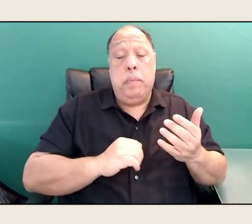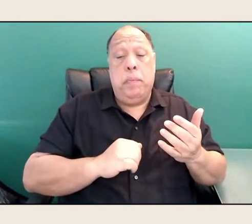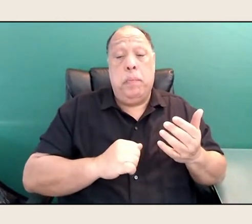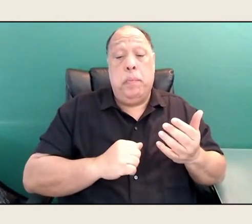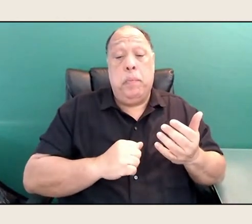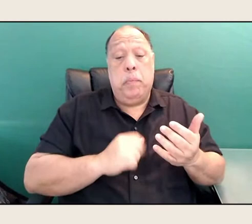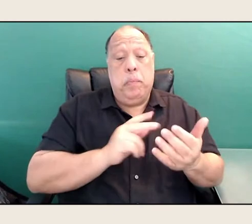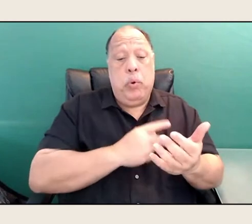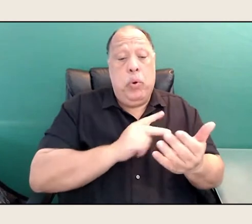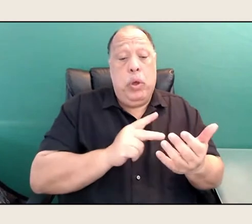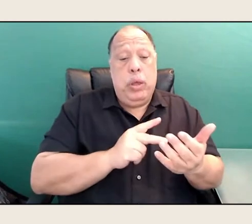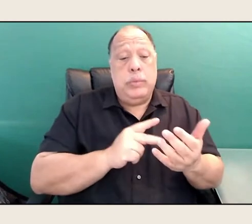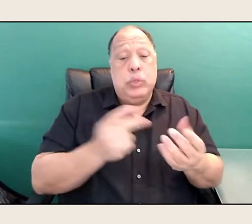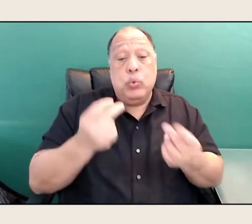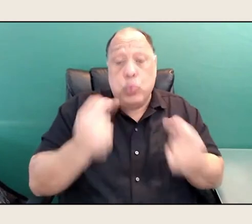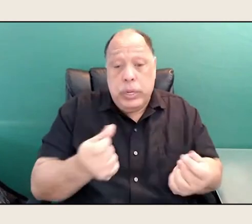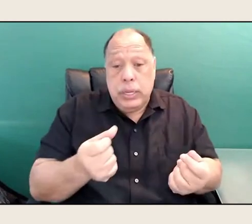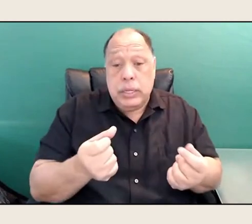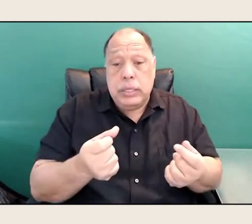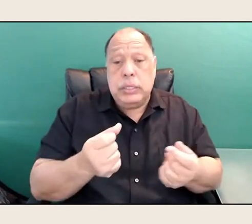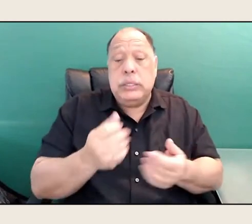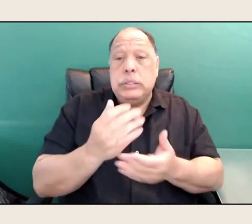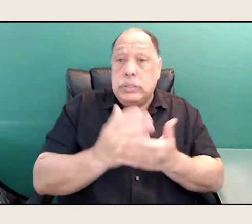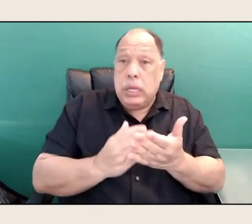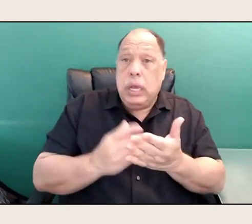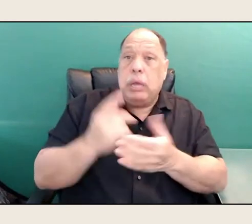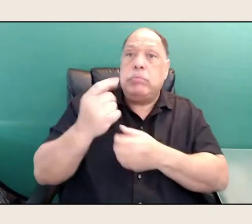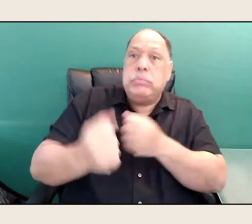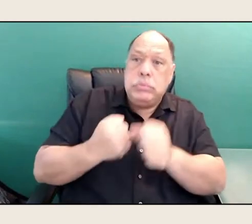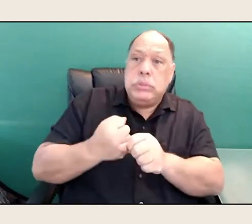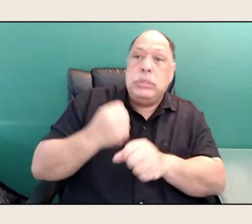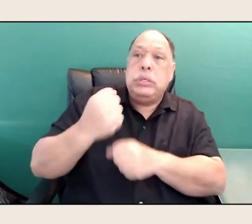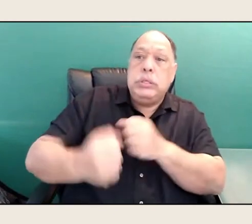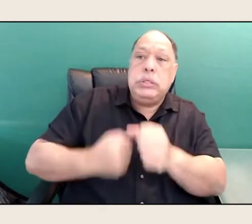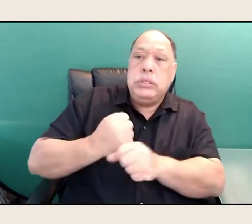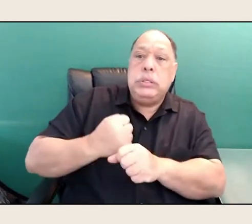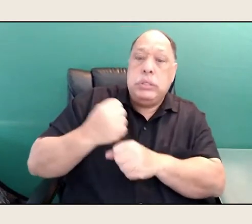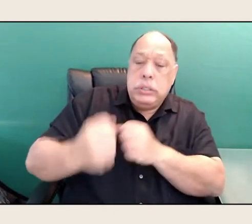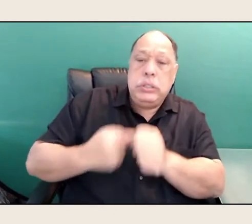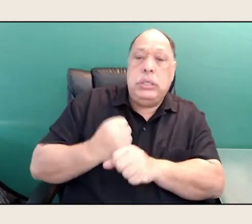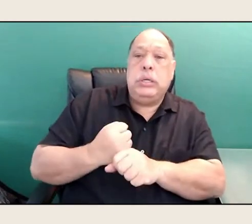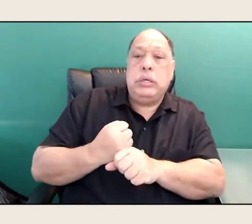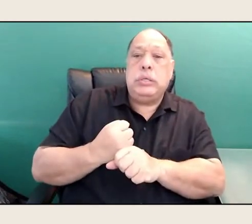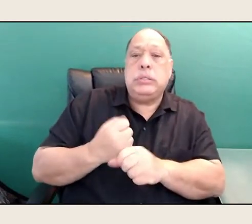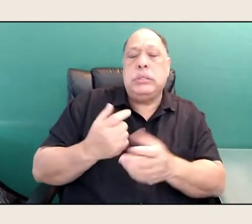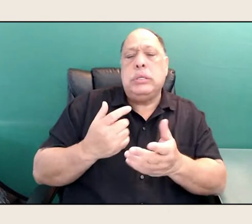There's some poems I will pull out, or songs too, I will pull out, and I'll work on them, and I'll pull stuff up,